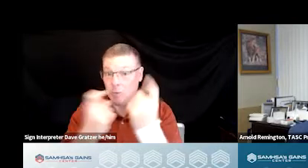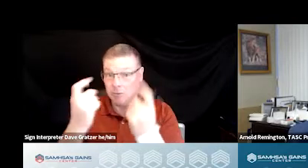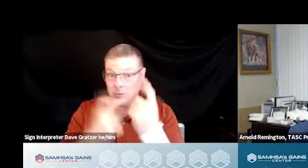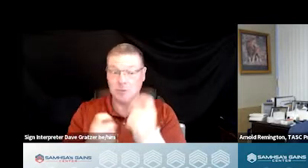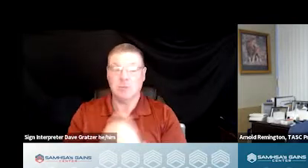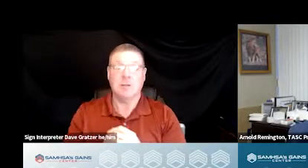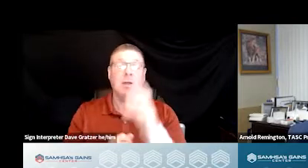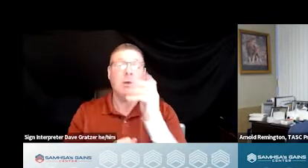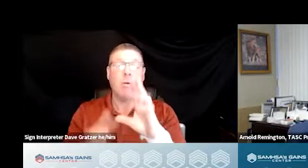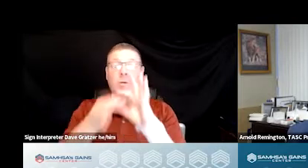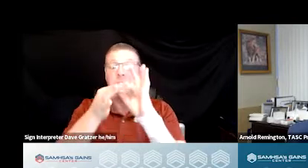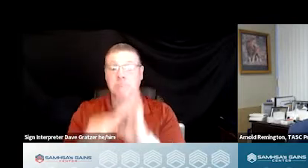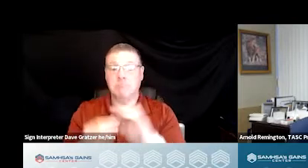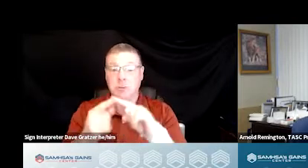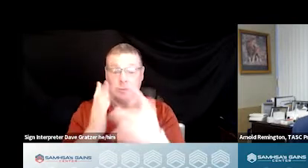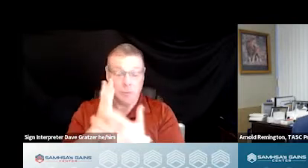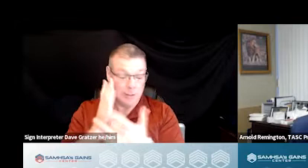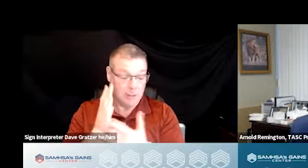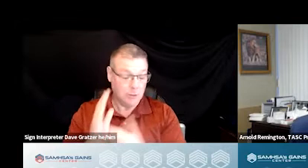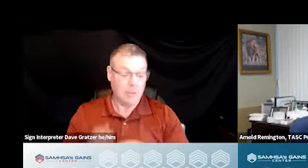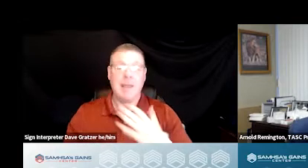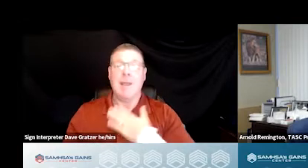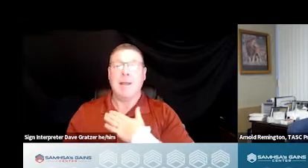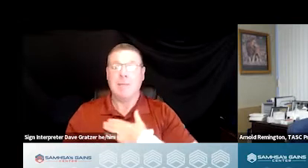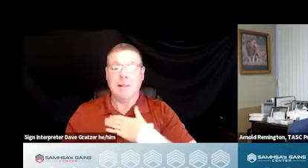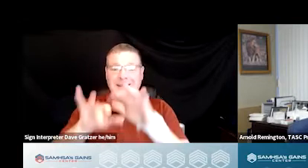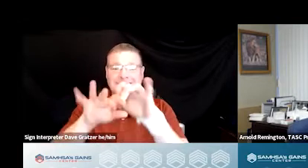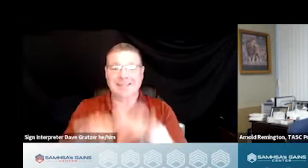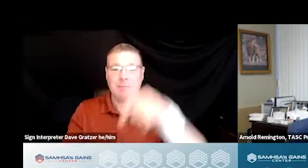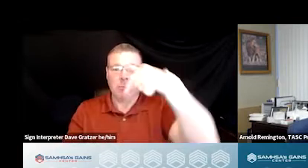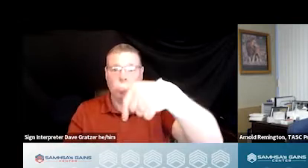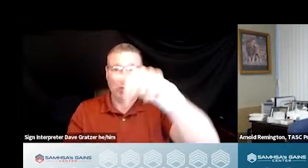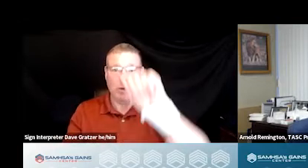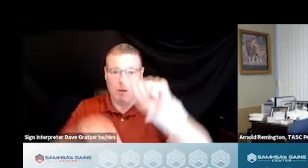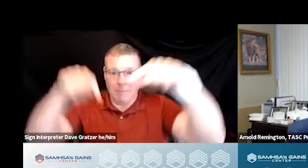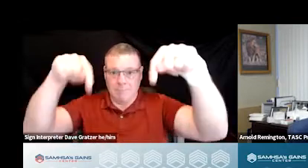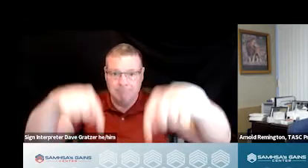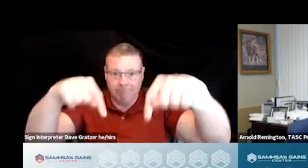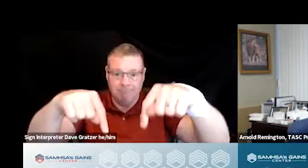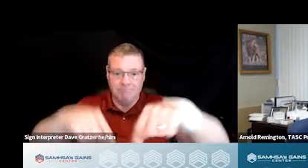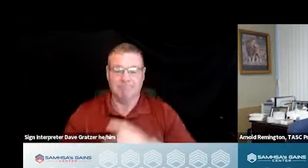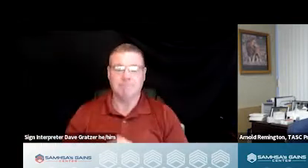or in regards to the technology, please type them in the Q&A pod found on the bottom of your screen.